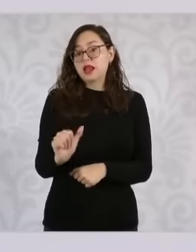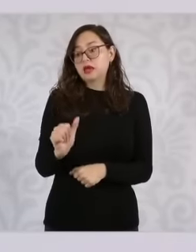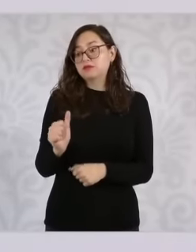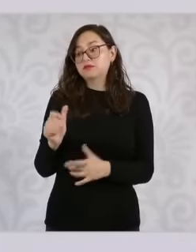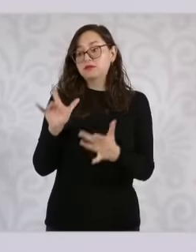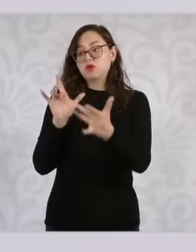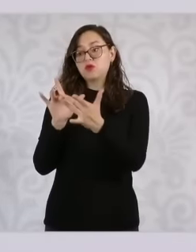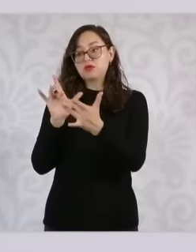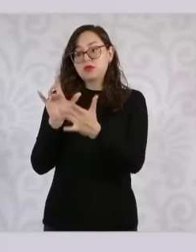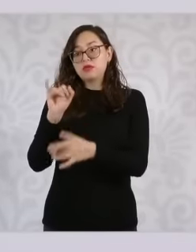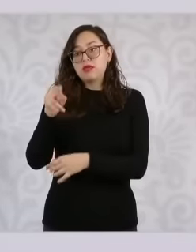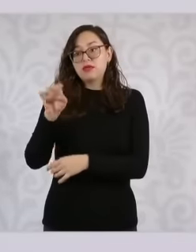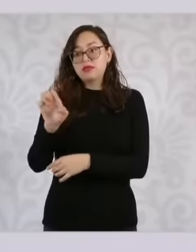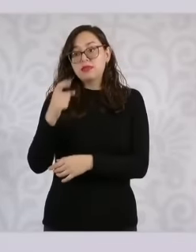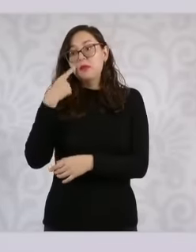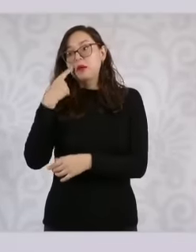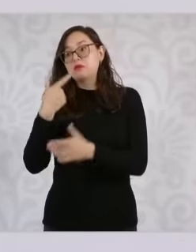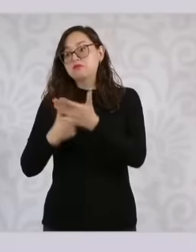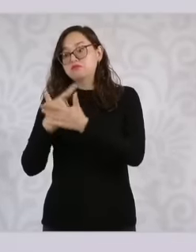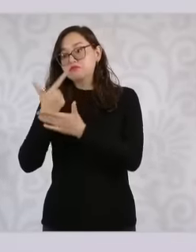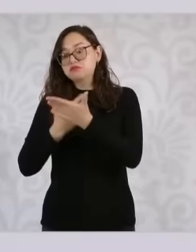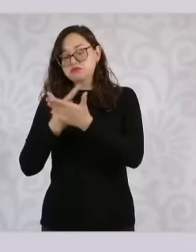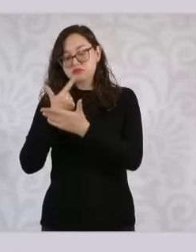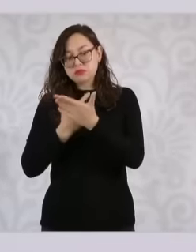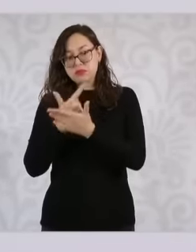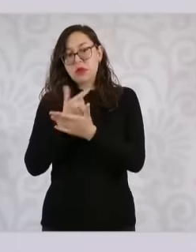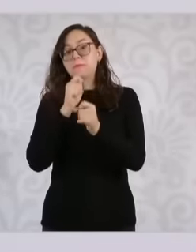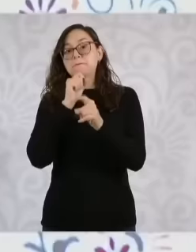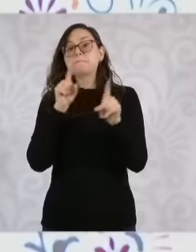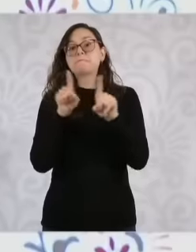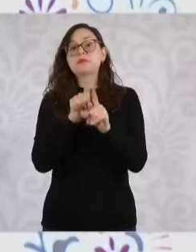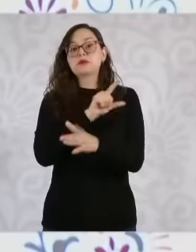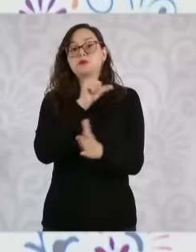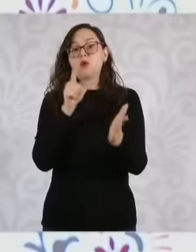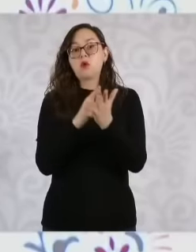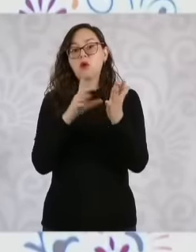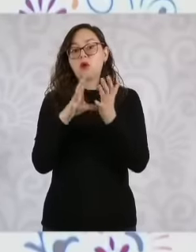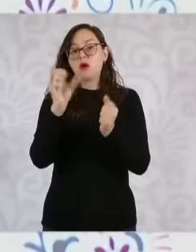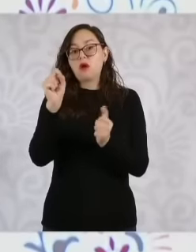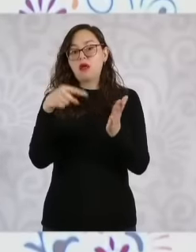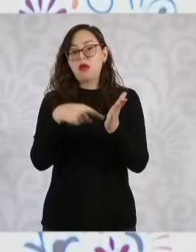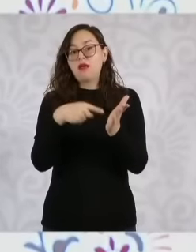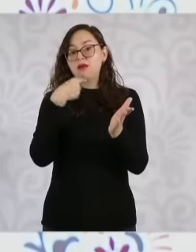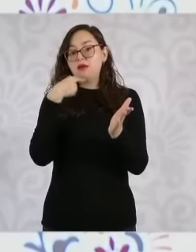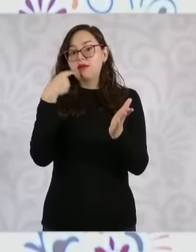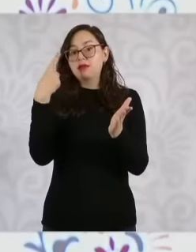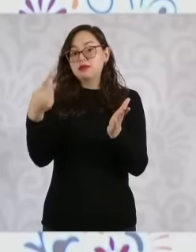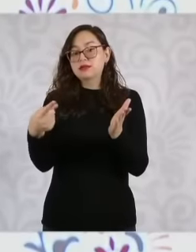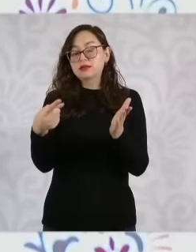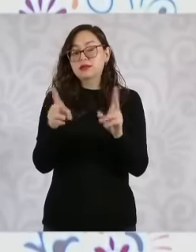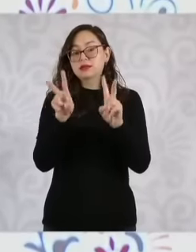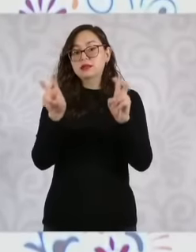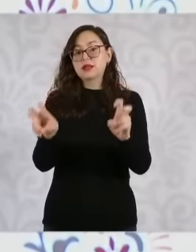with the INE also in the reform she says remember about the trusts and today I have a meeting